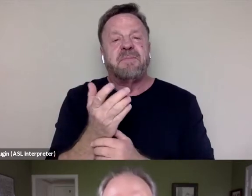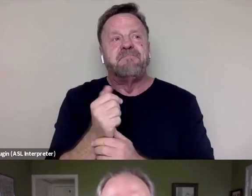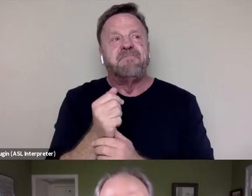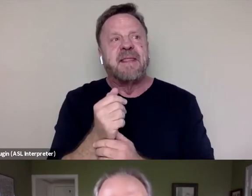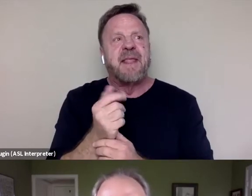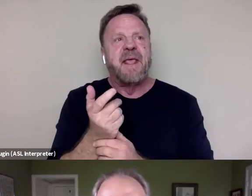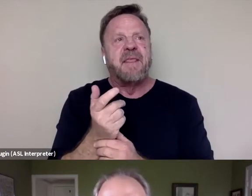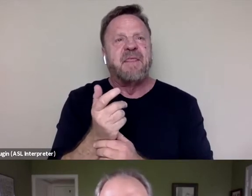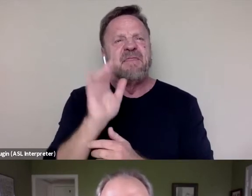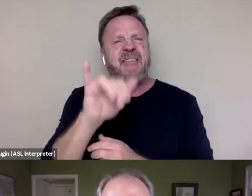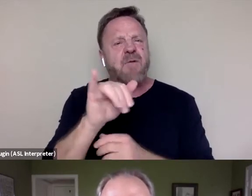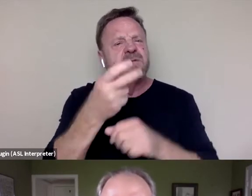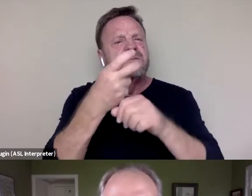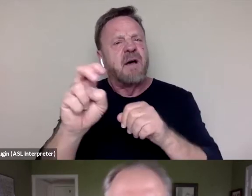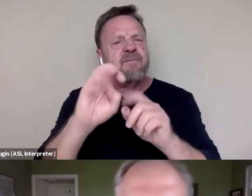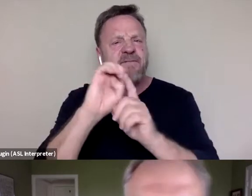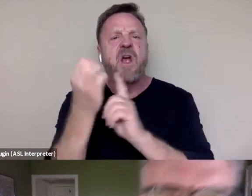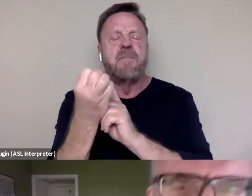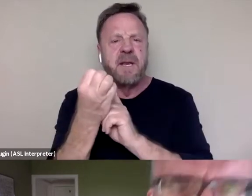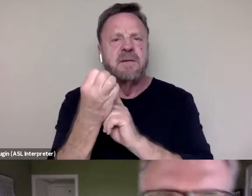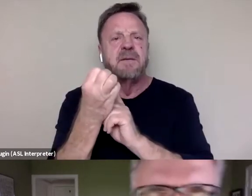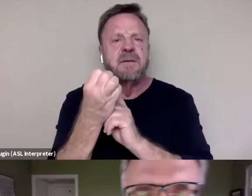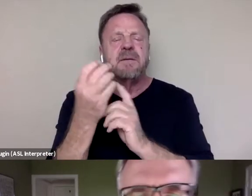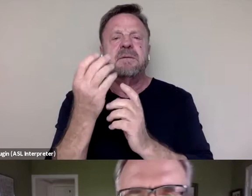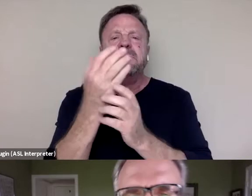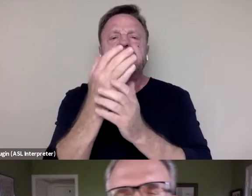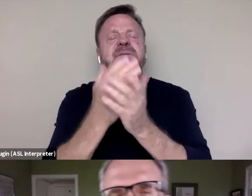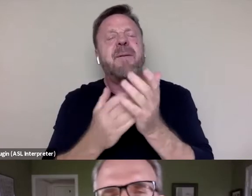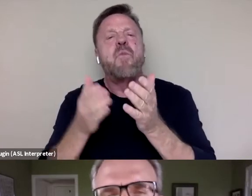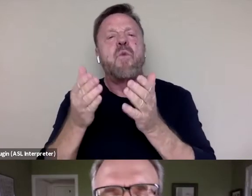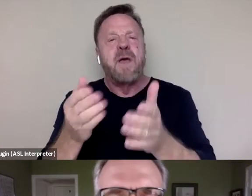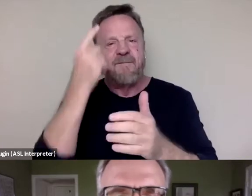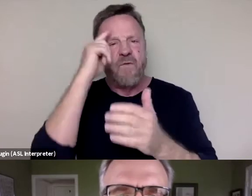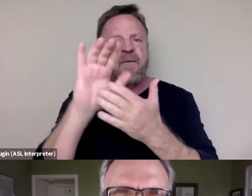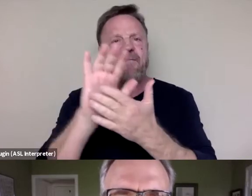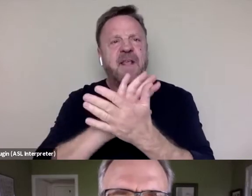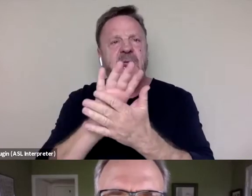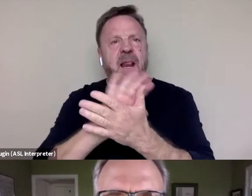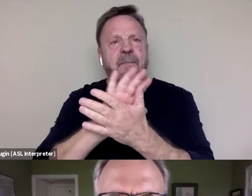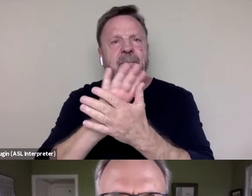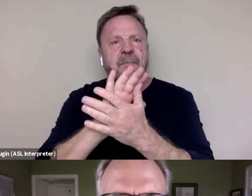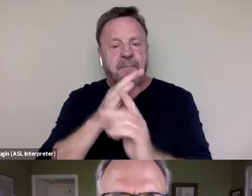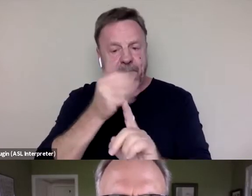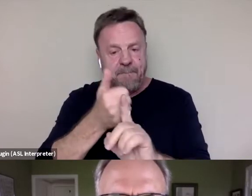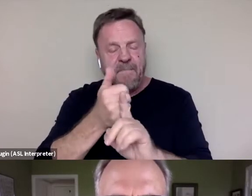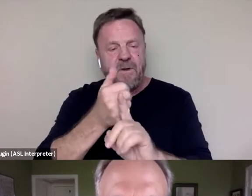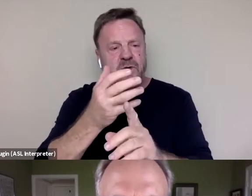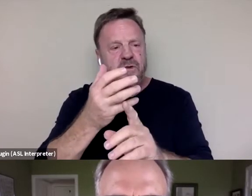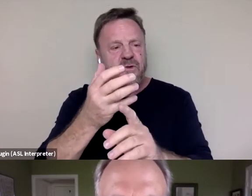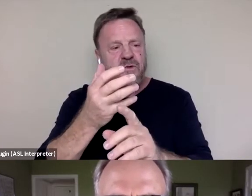a tough environment, I think, in some ways for the film to get sort of the oxygen